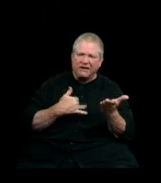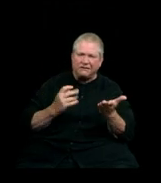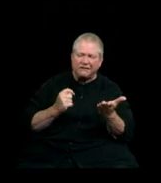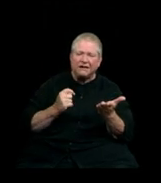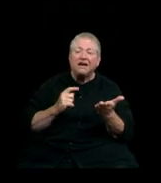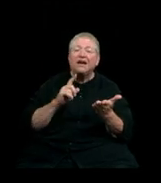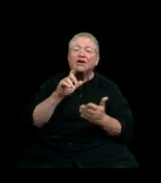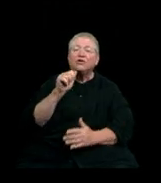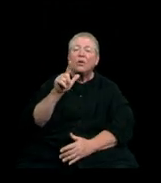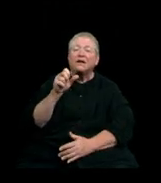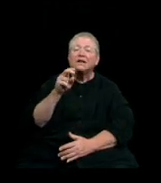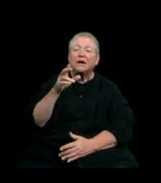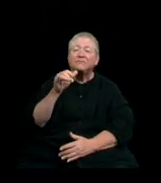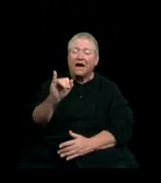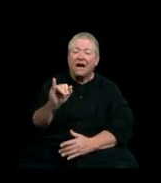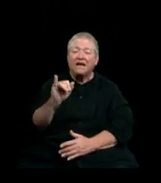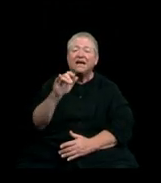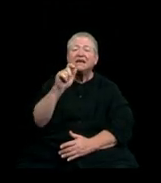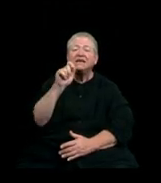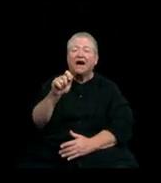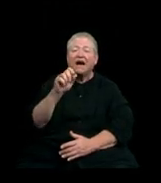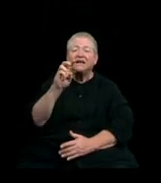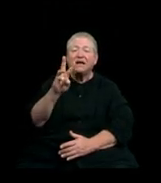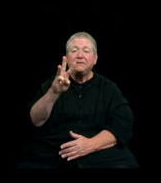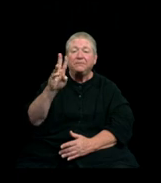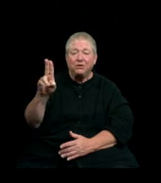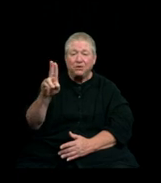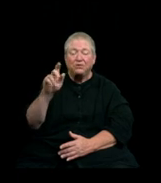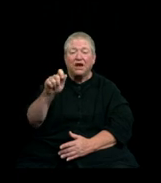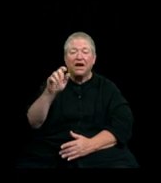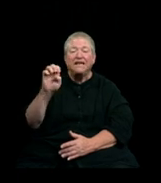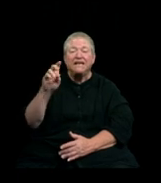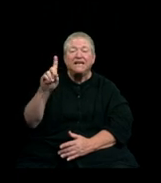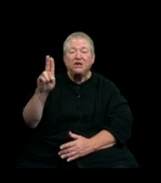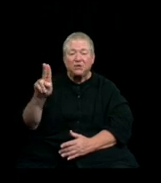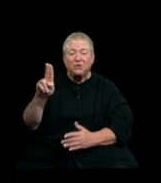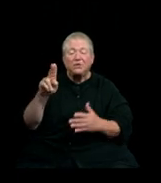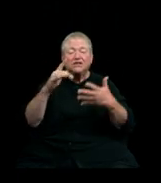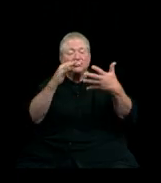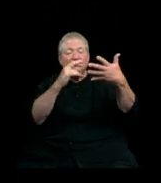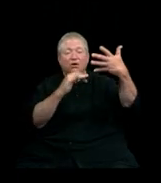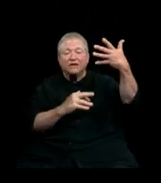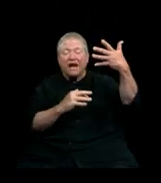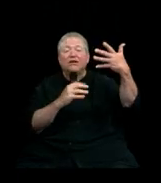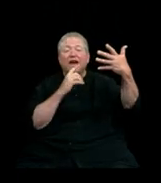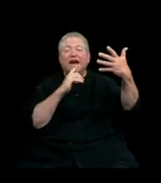Go to alumni.wwu.edu, scroll down and click on Join WE CONNECT.